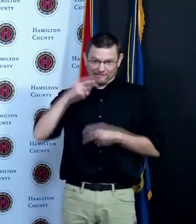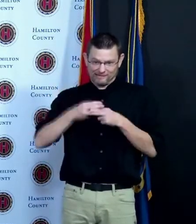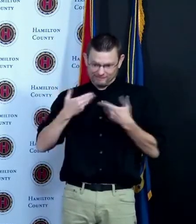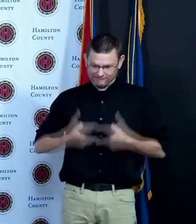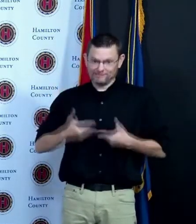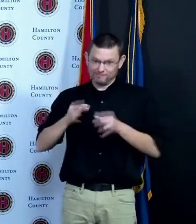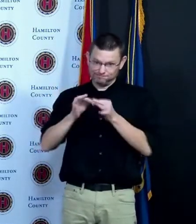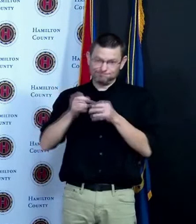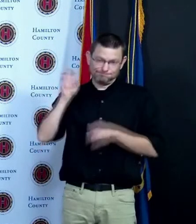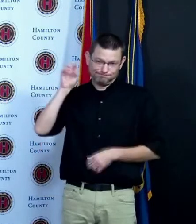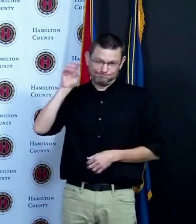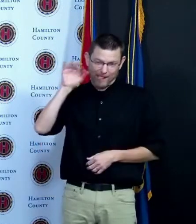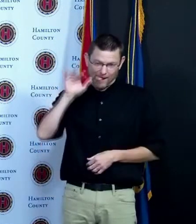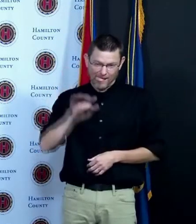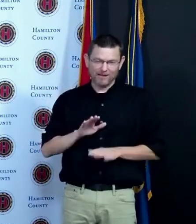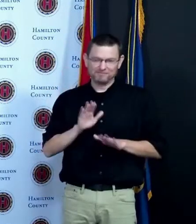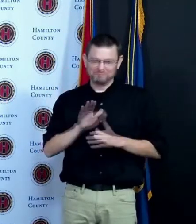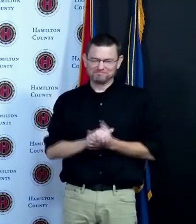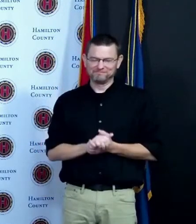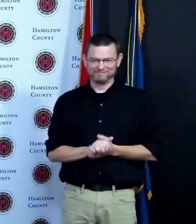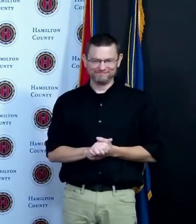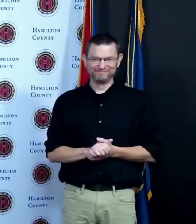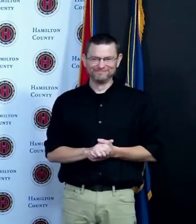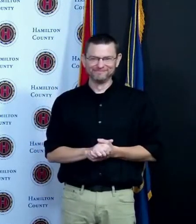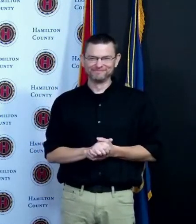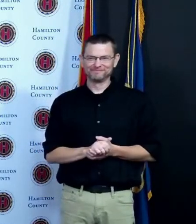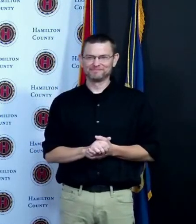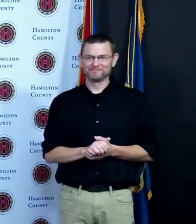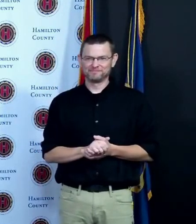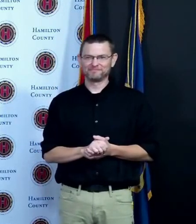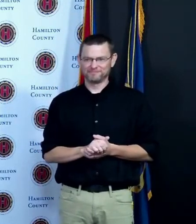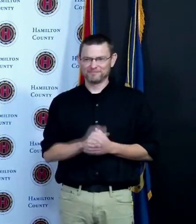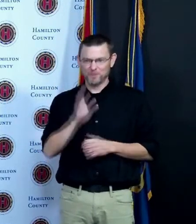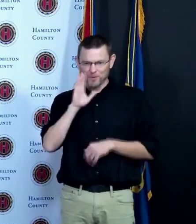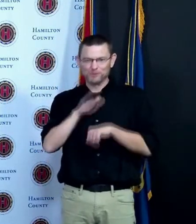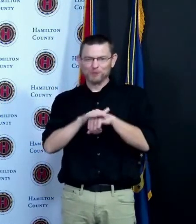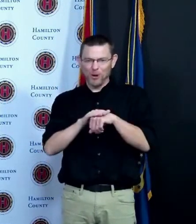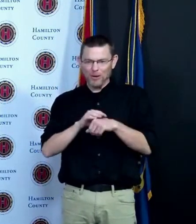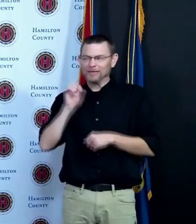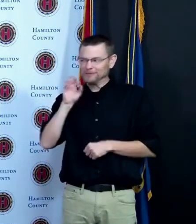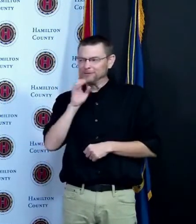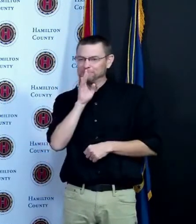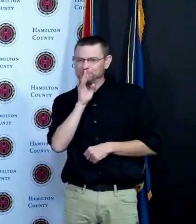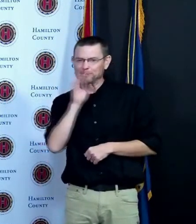of them and I'm going to read them fairly slowly but some of the ones I'm reading are being set up